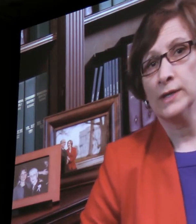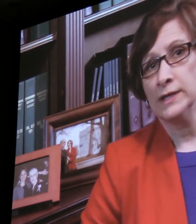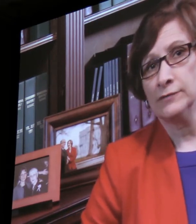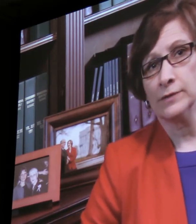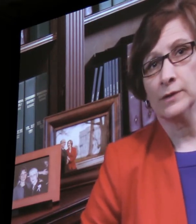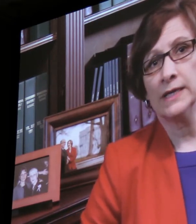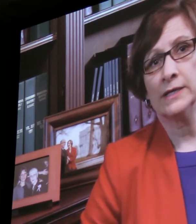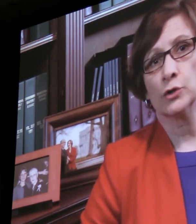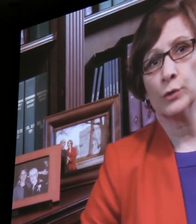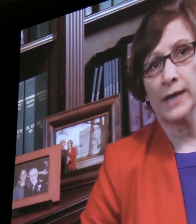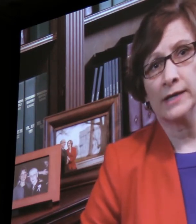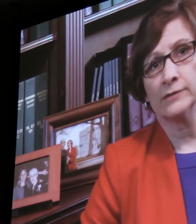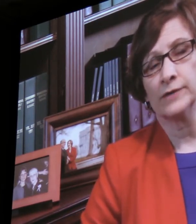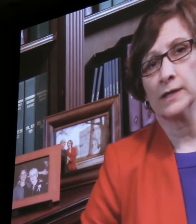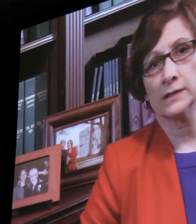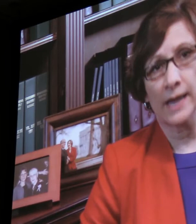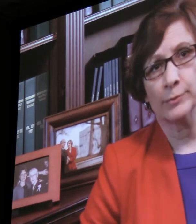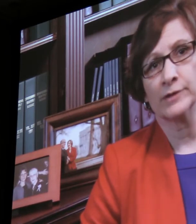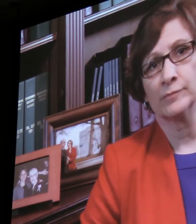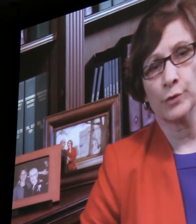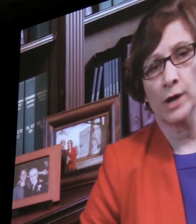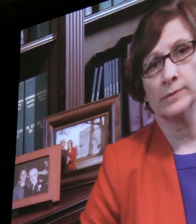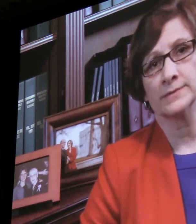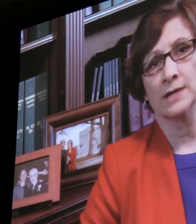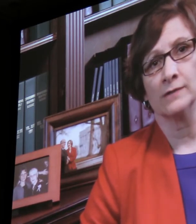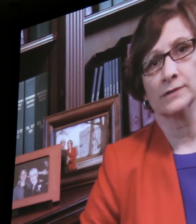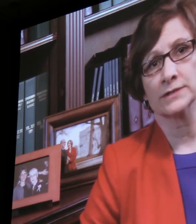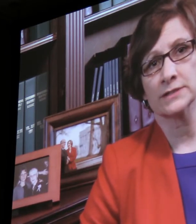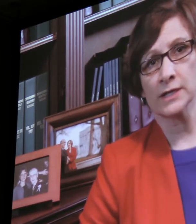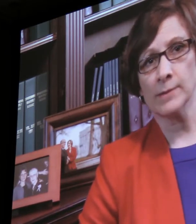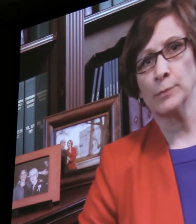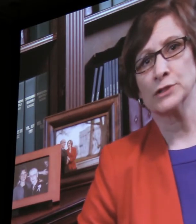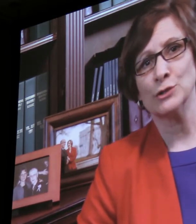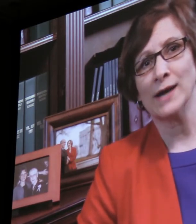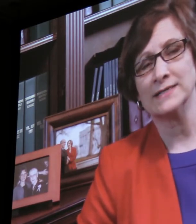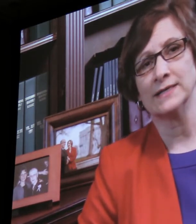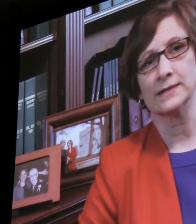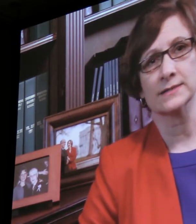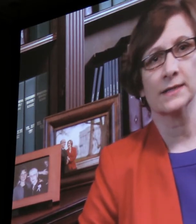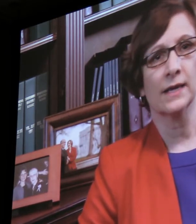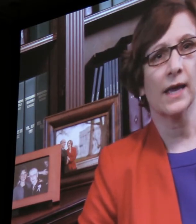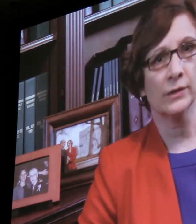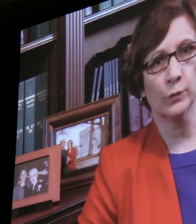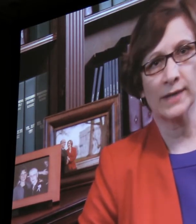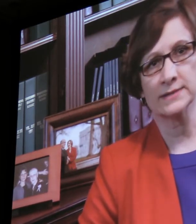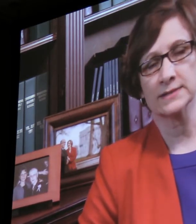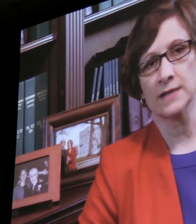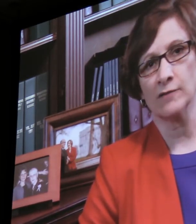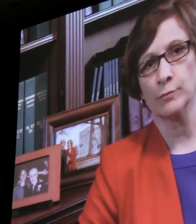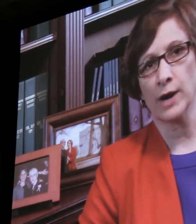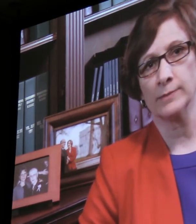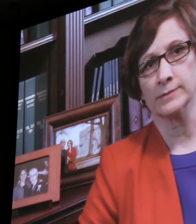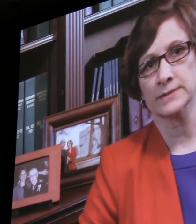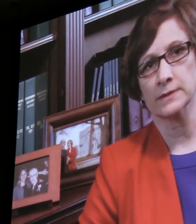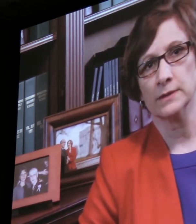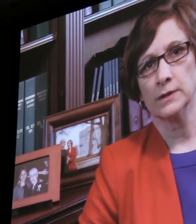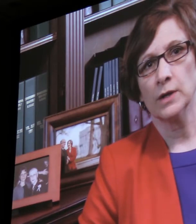We need lead creative and collaborative problem solvers to come up with new ideas and new ways to solve problems.